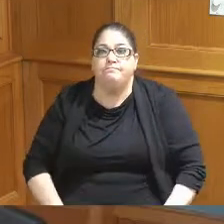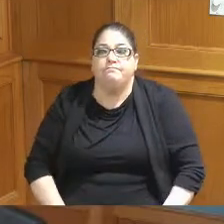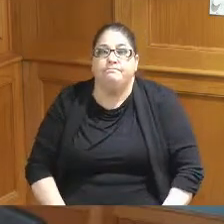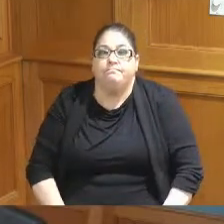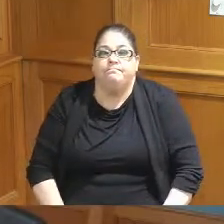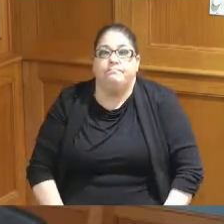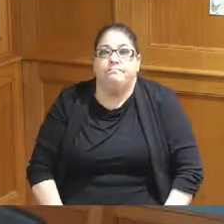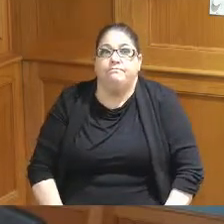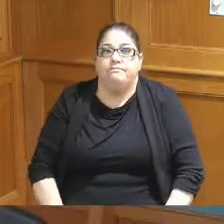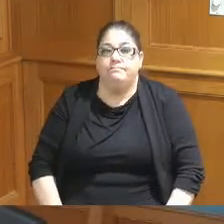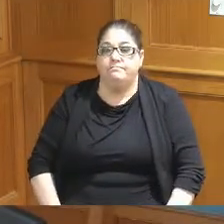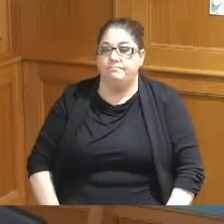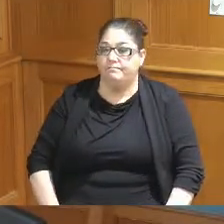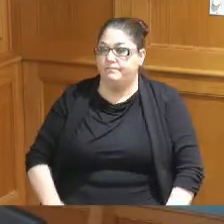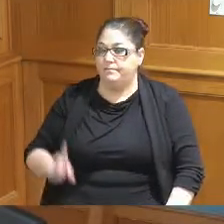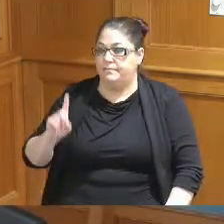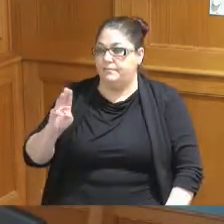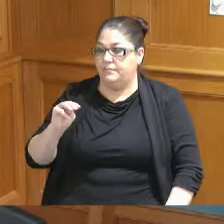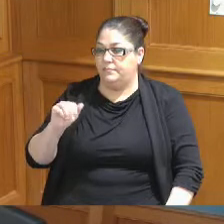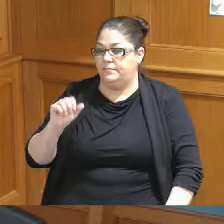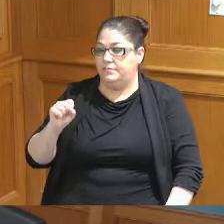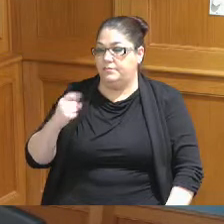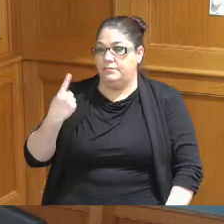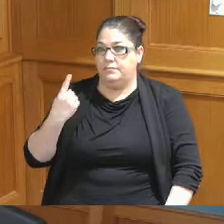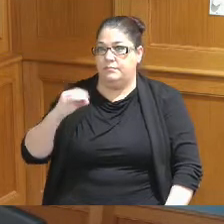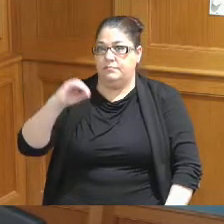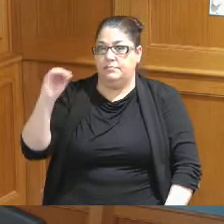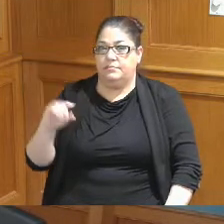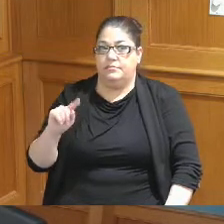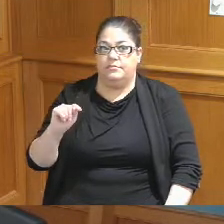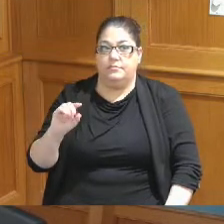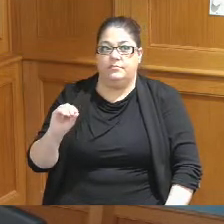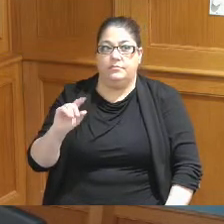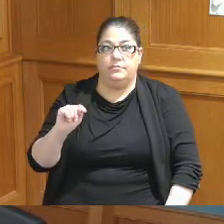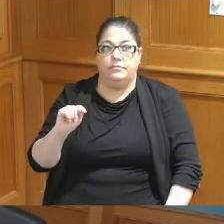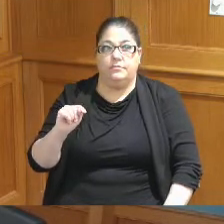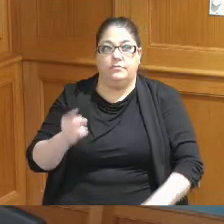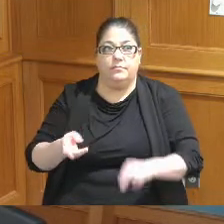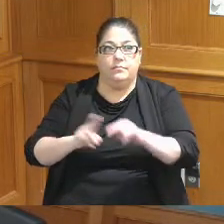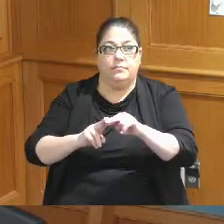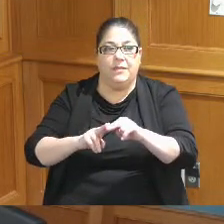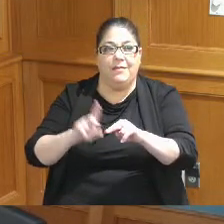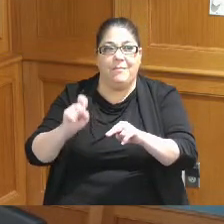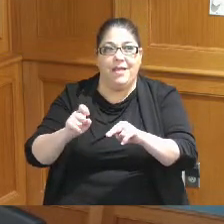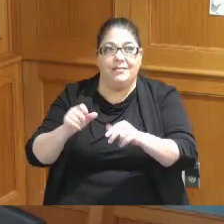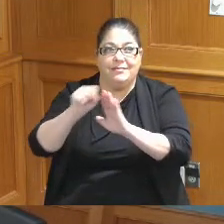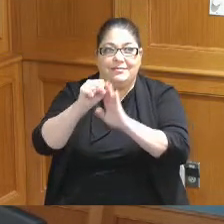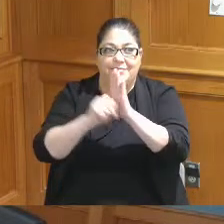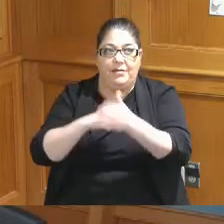lastly the one percent tide increase has to be authorized by the state so just for